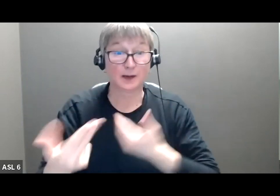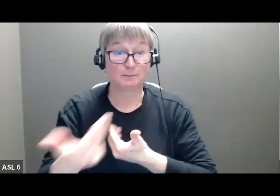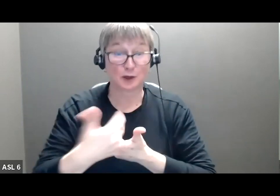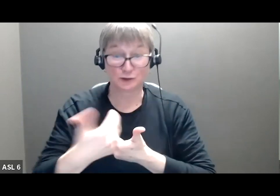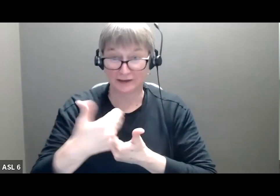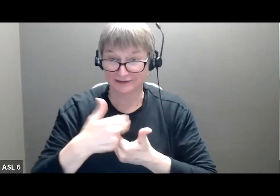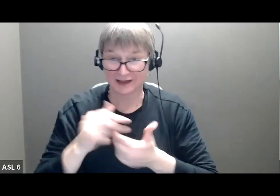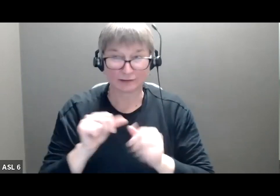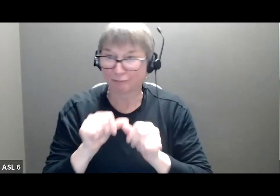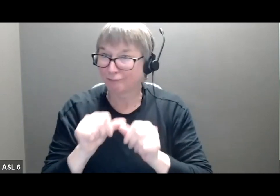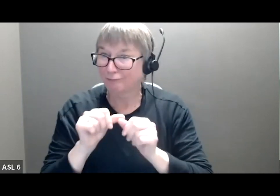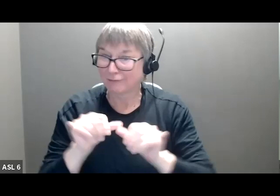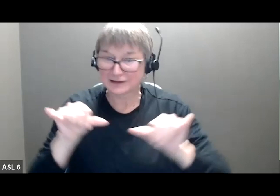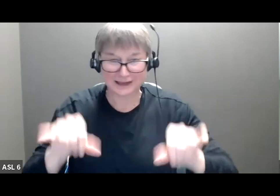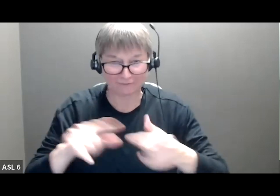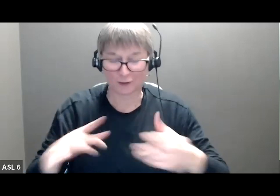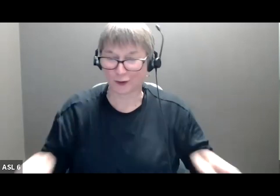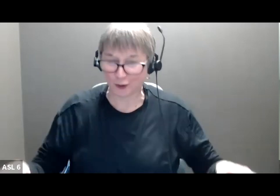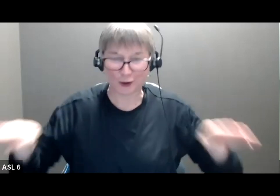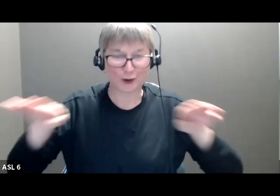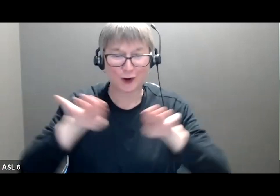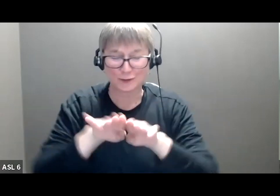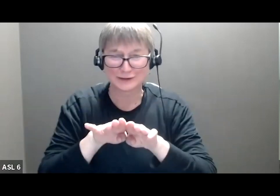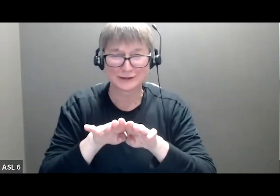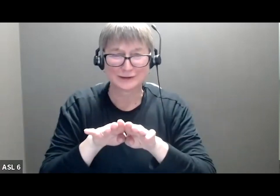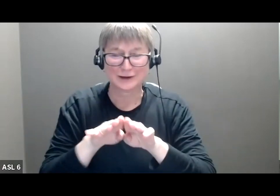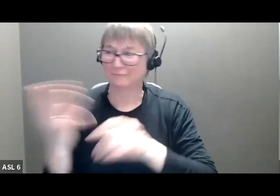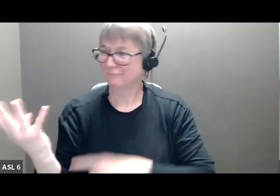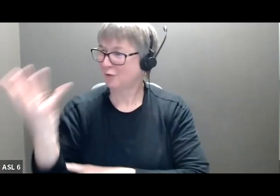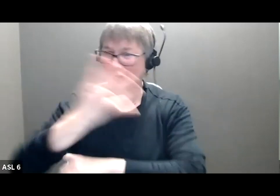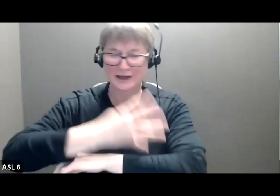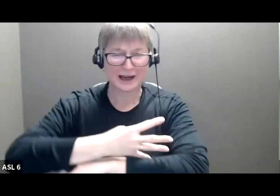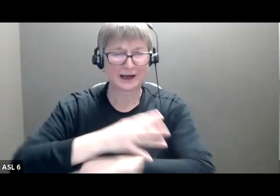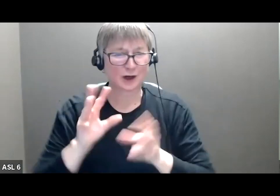at the very end of a closing plenary of a four-day virtual conference that spanned eight days.